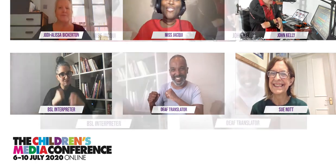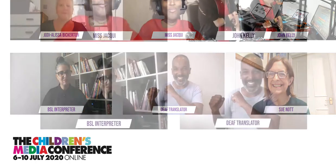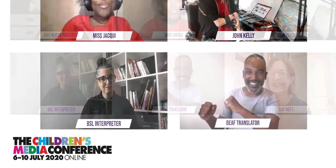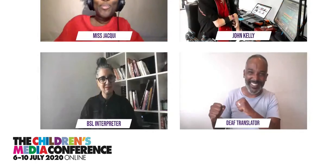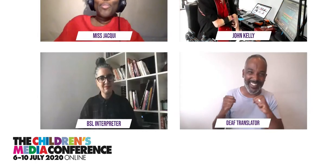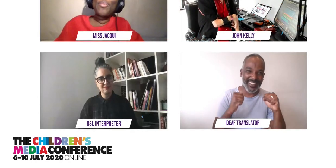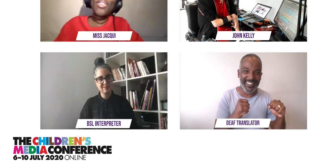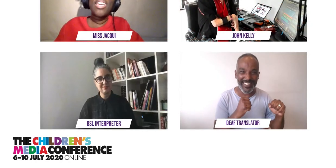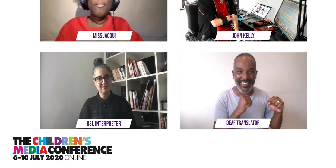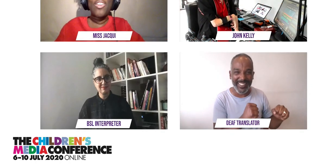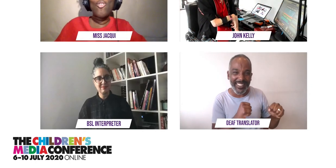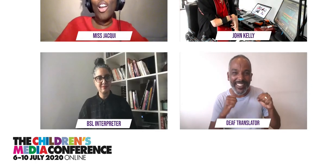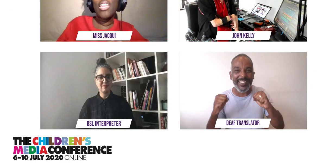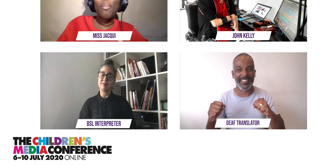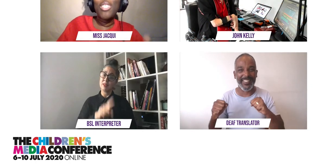and it can't be wrong that it must be right